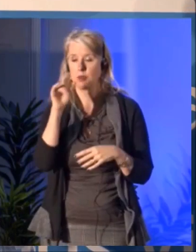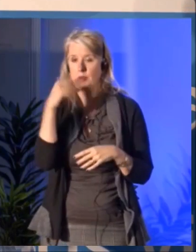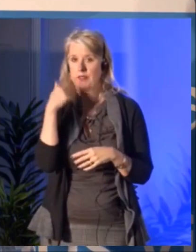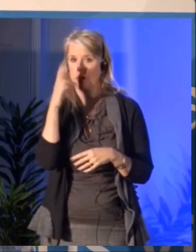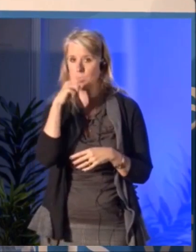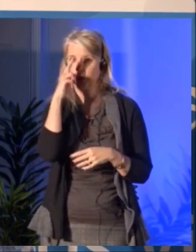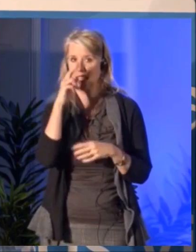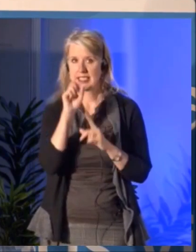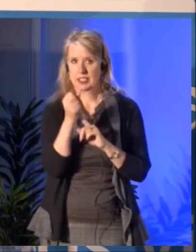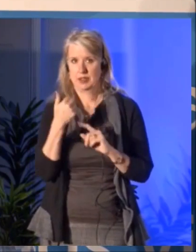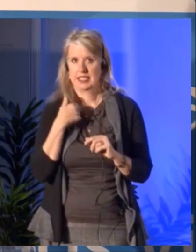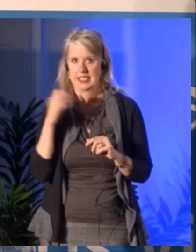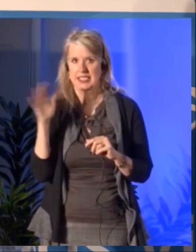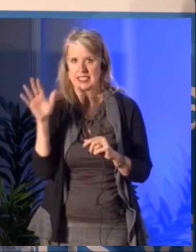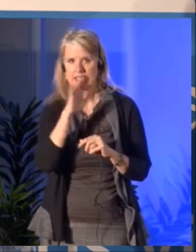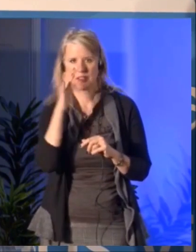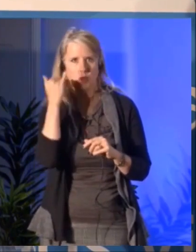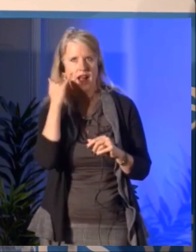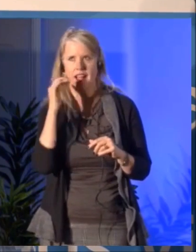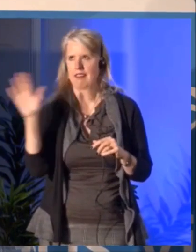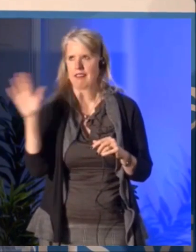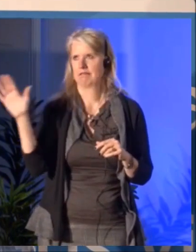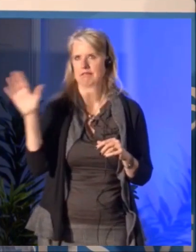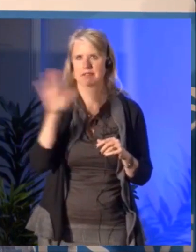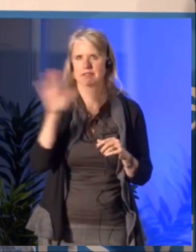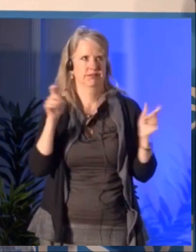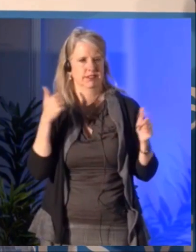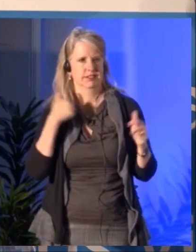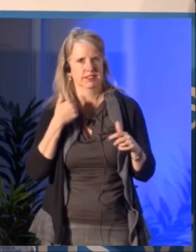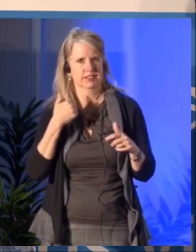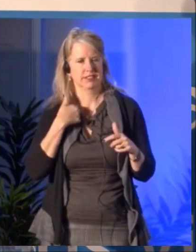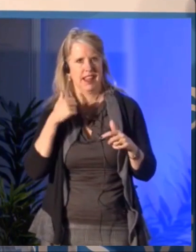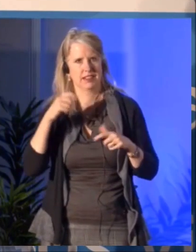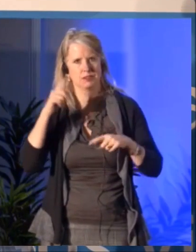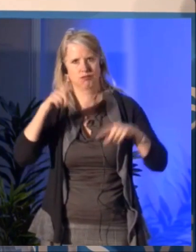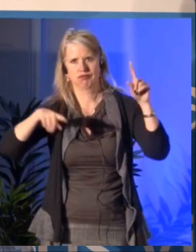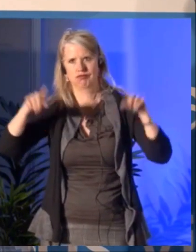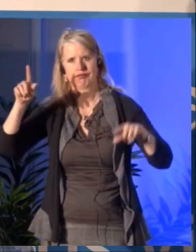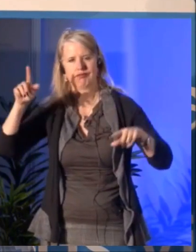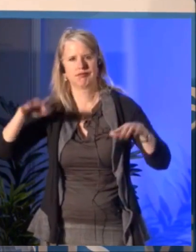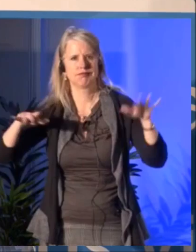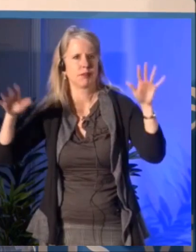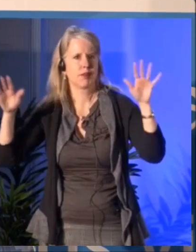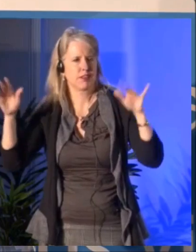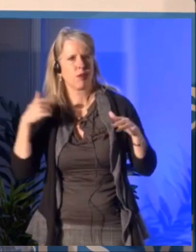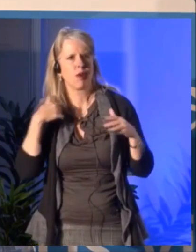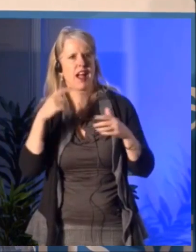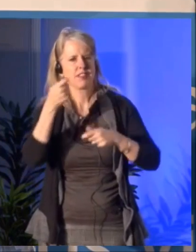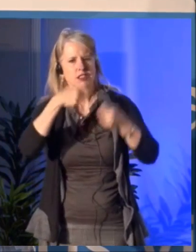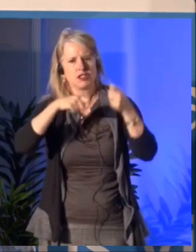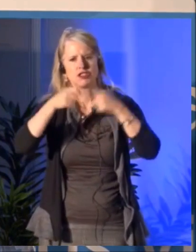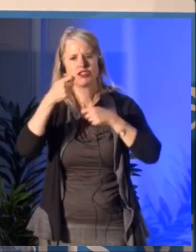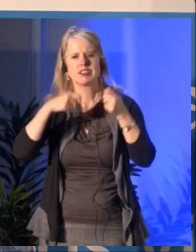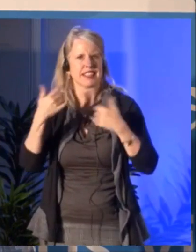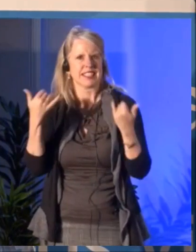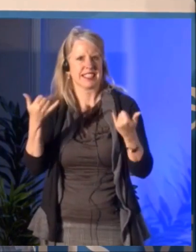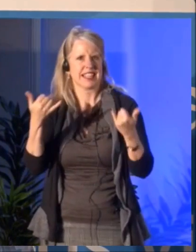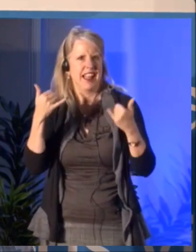And it's also something we're paying attention to and it's something for the first time this question of transition